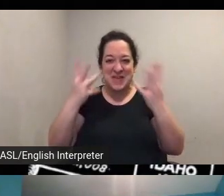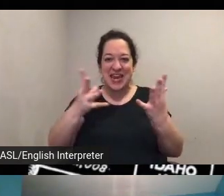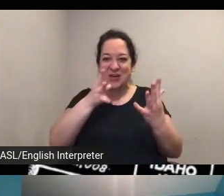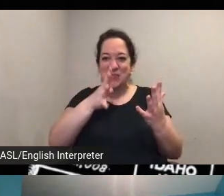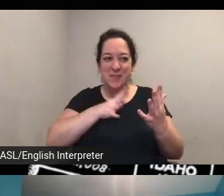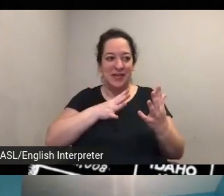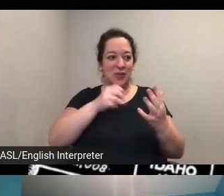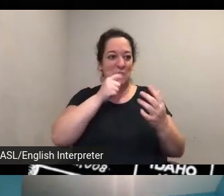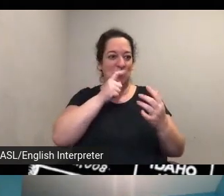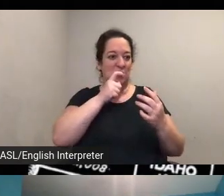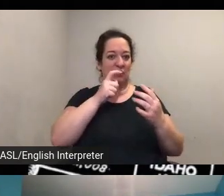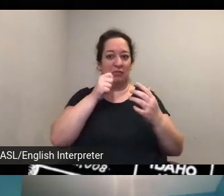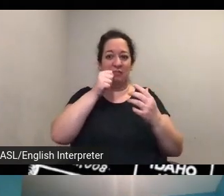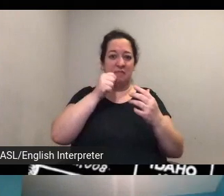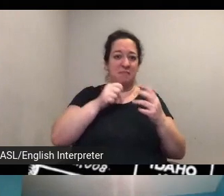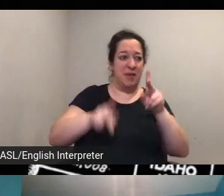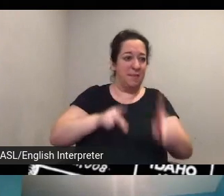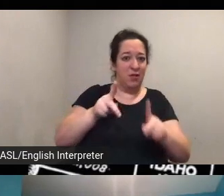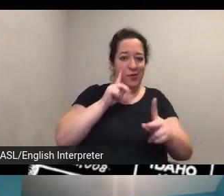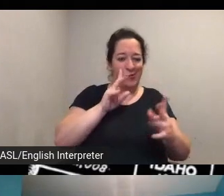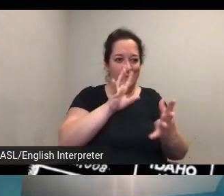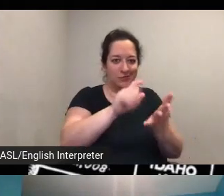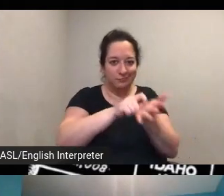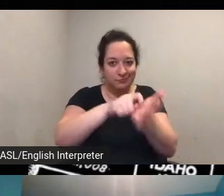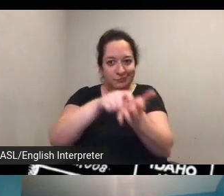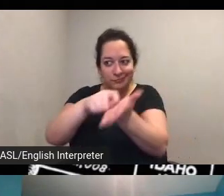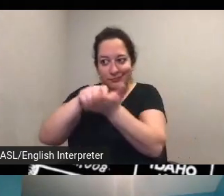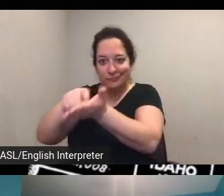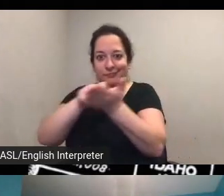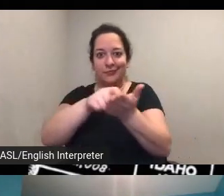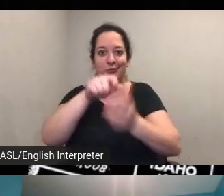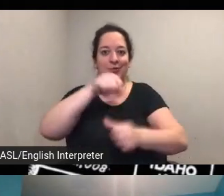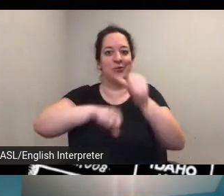those connections um through the map um